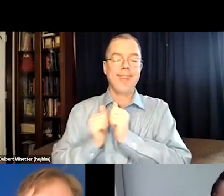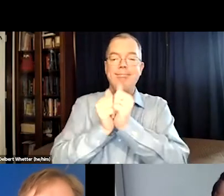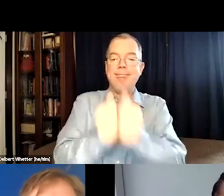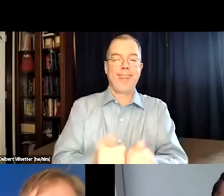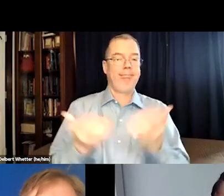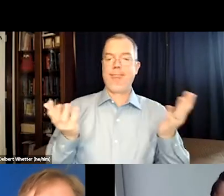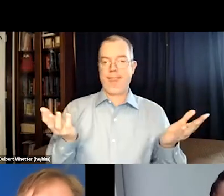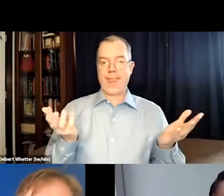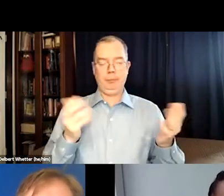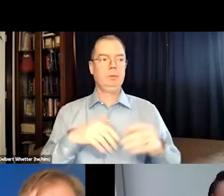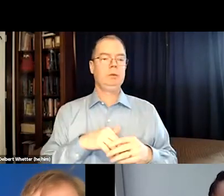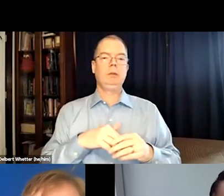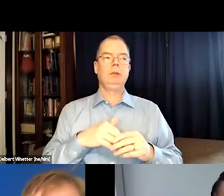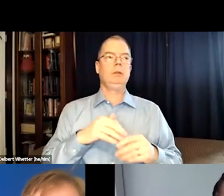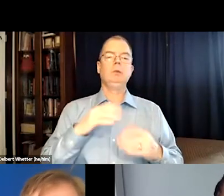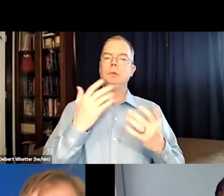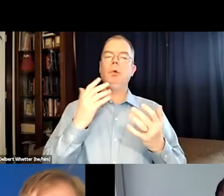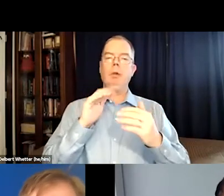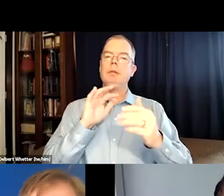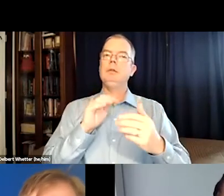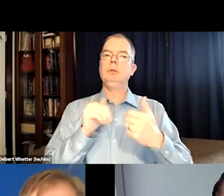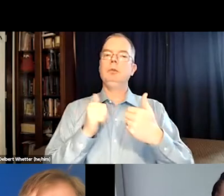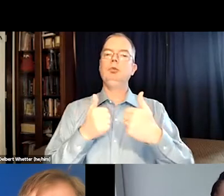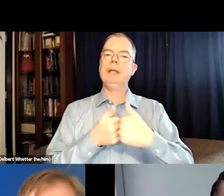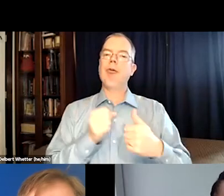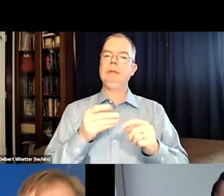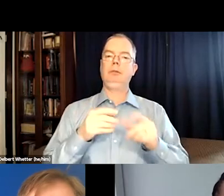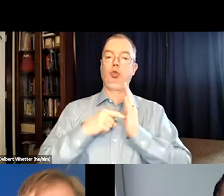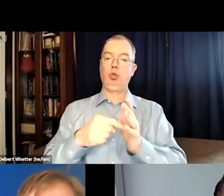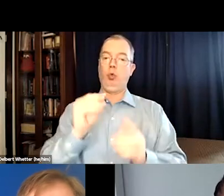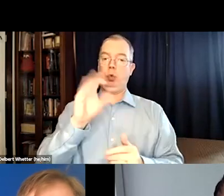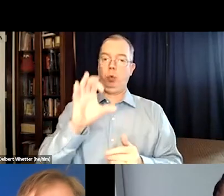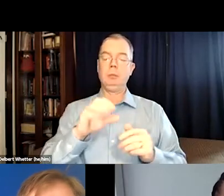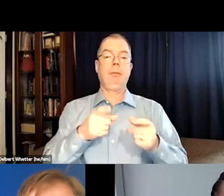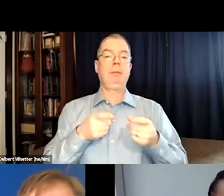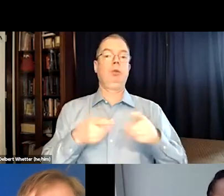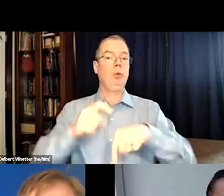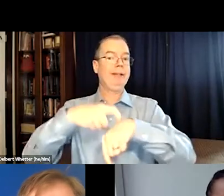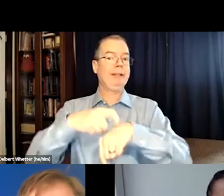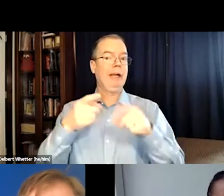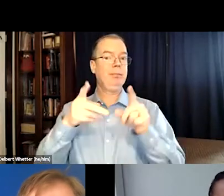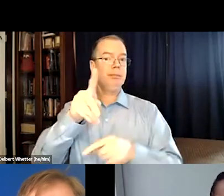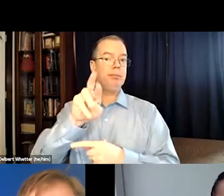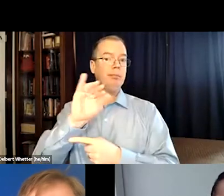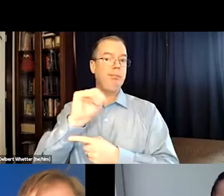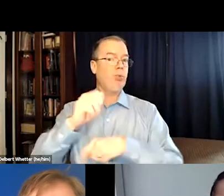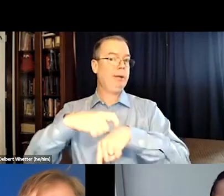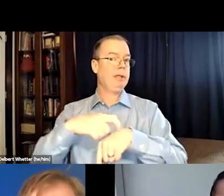Sometimes you can't go with your family or your kids during these times. And so it's really challenging to show open